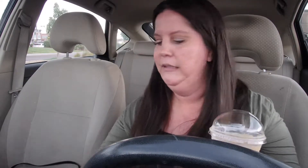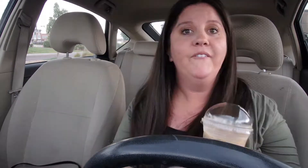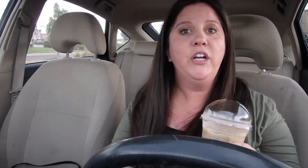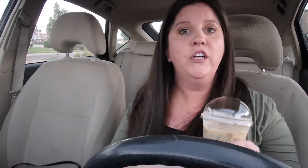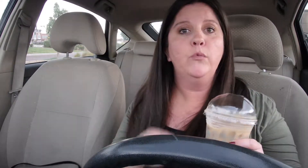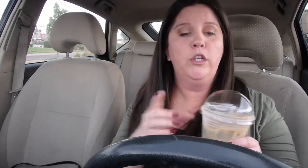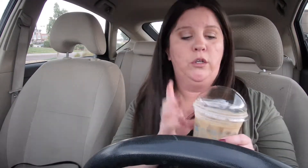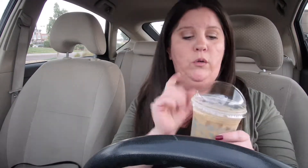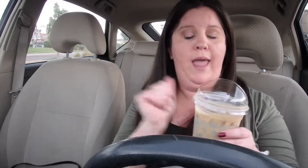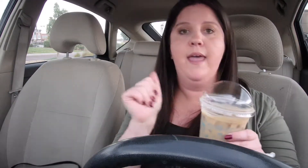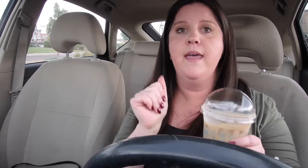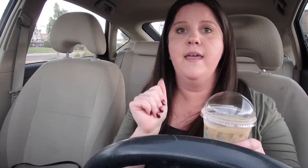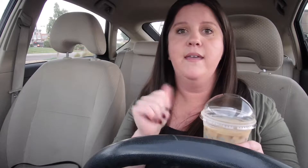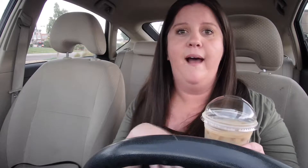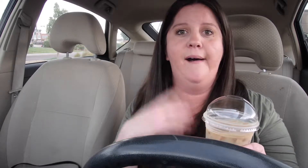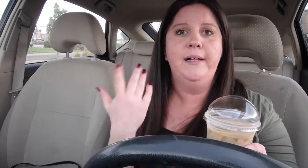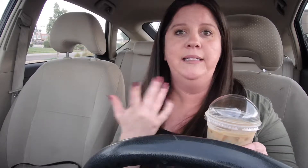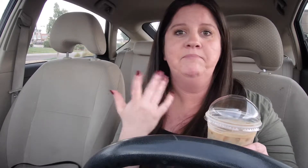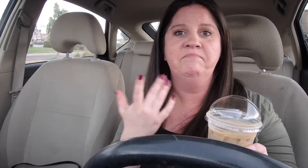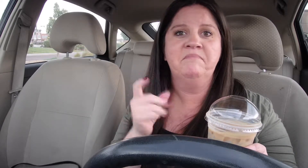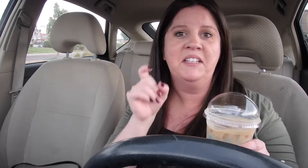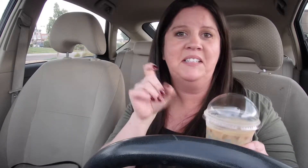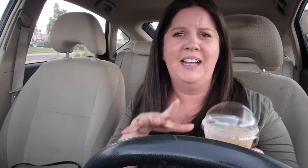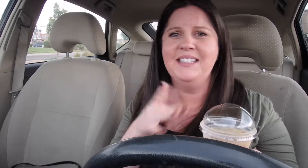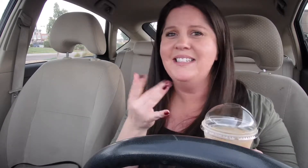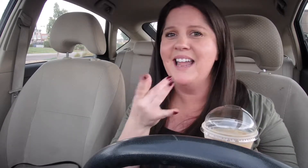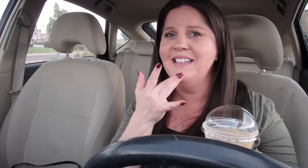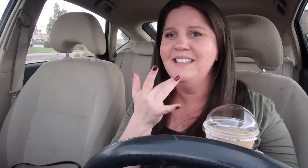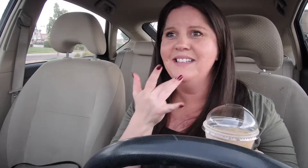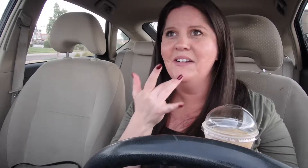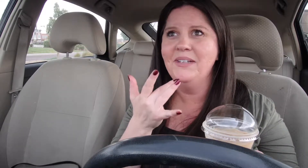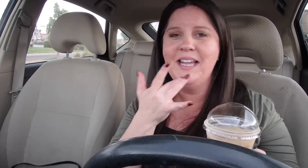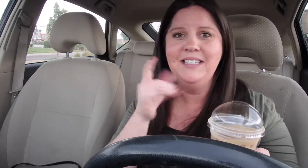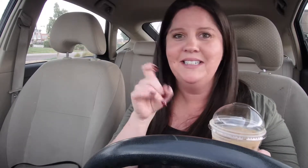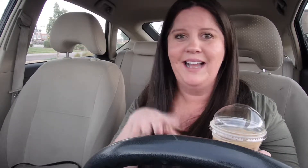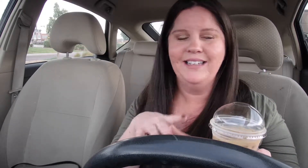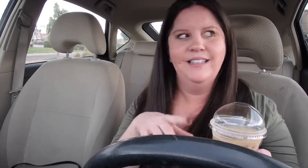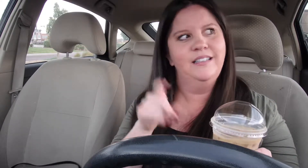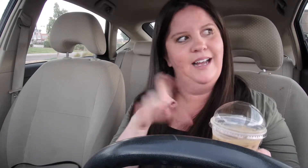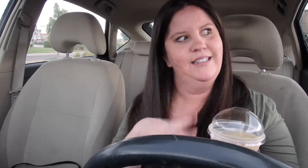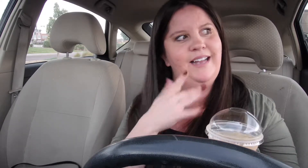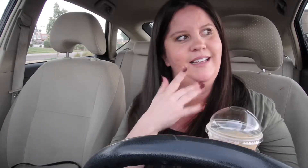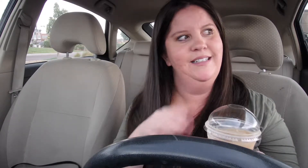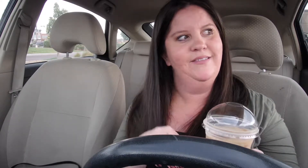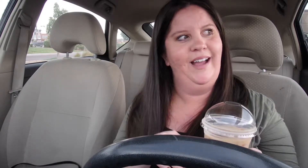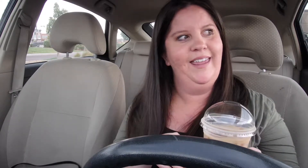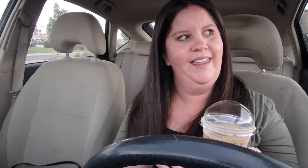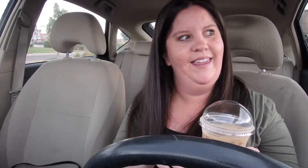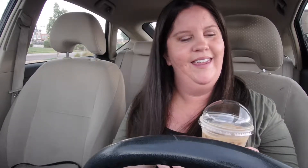I figured we're do a test taste Or taste test test taste right?